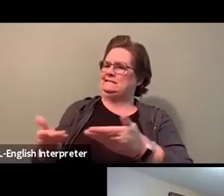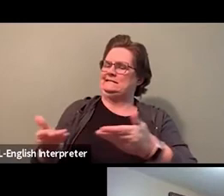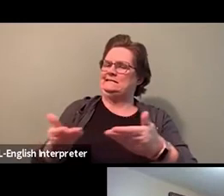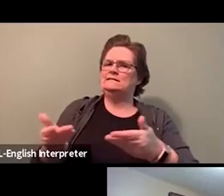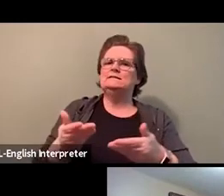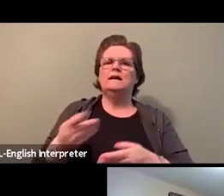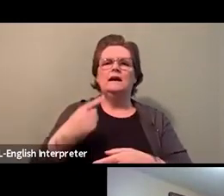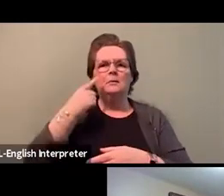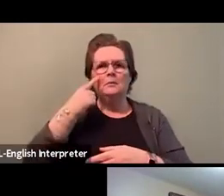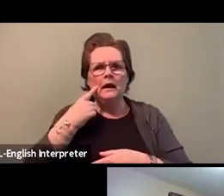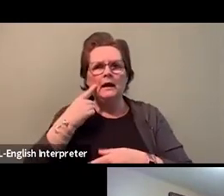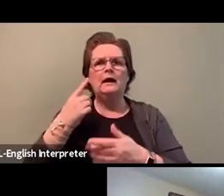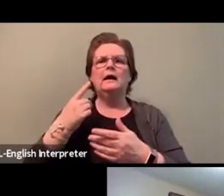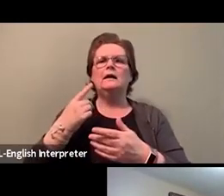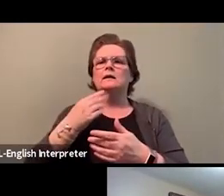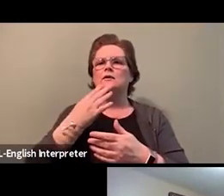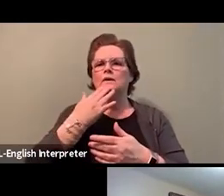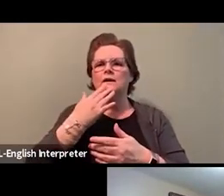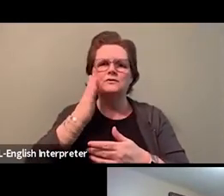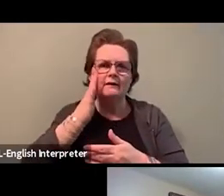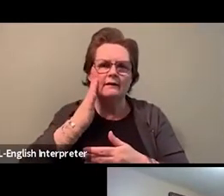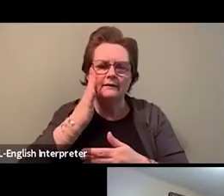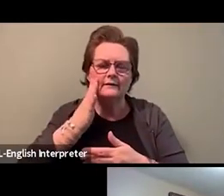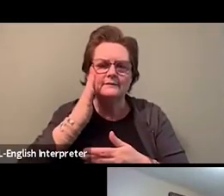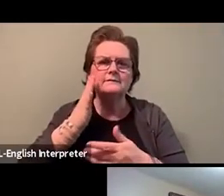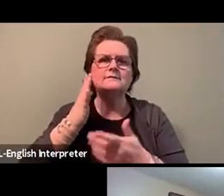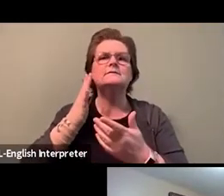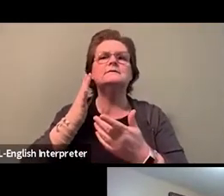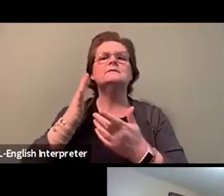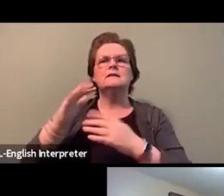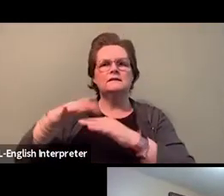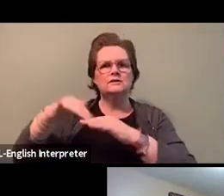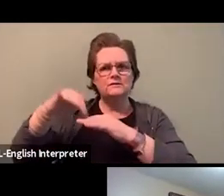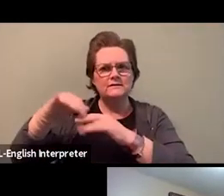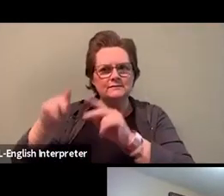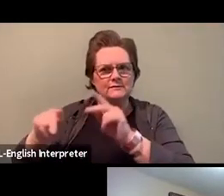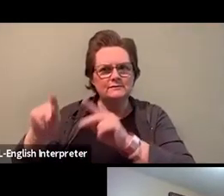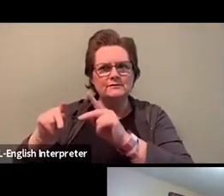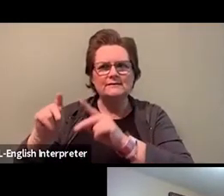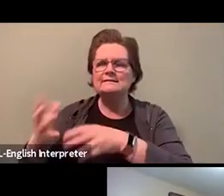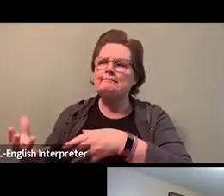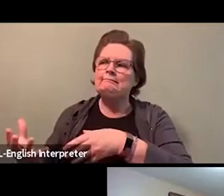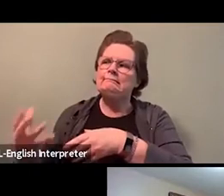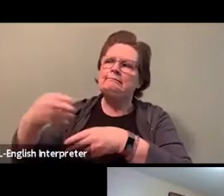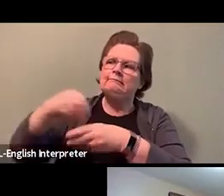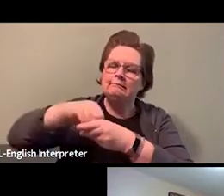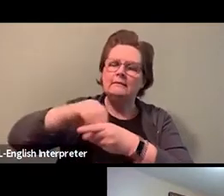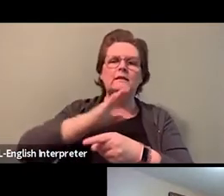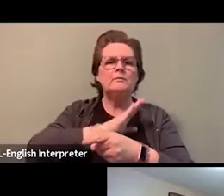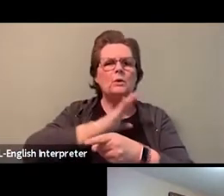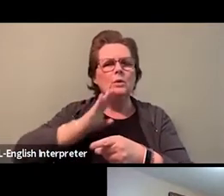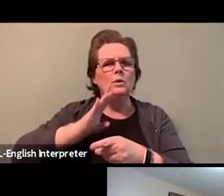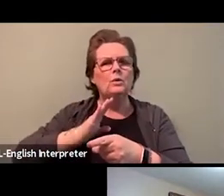You know, the committee, as it stands now, is made up of CUPE Ontario officers, black indigenous and racialized members